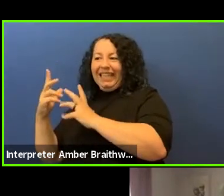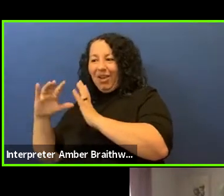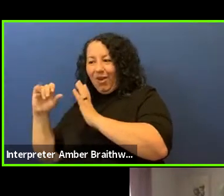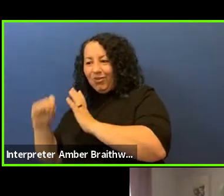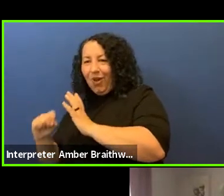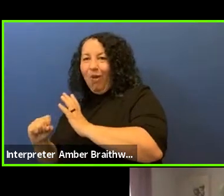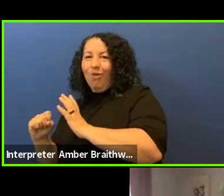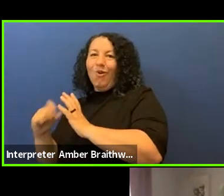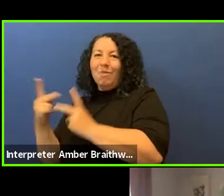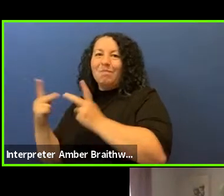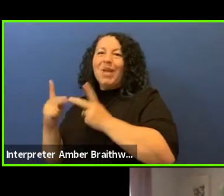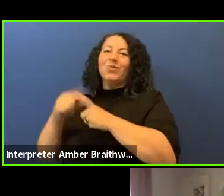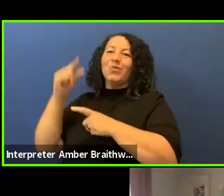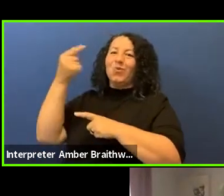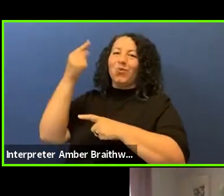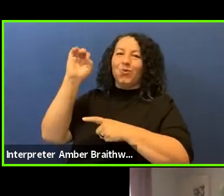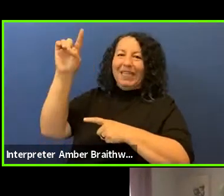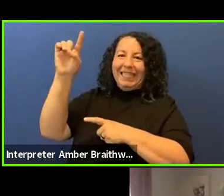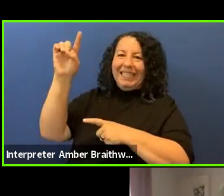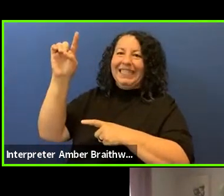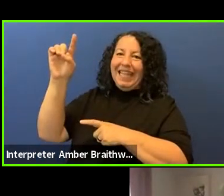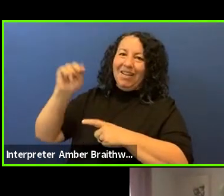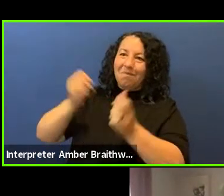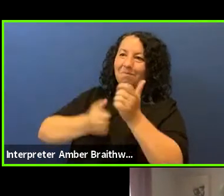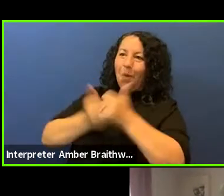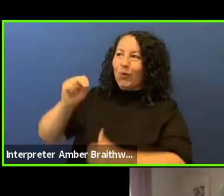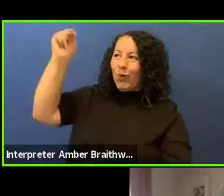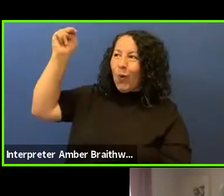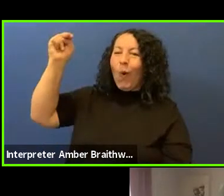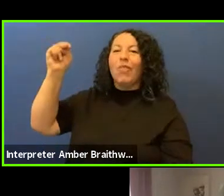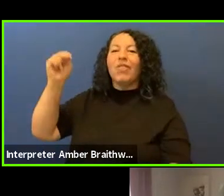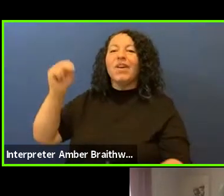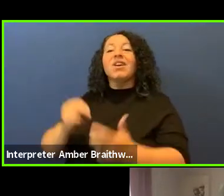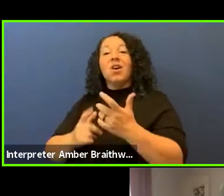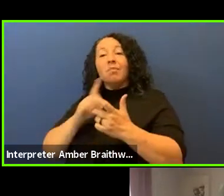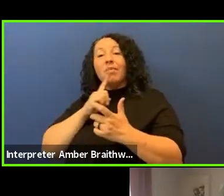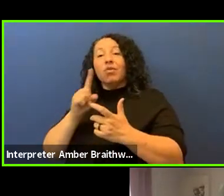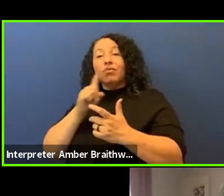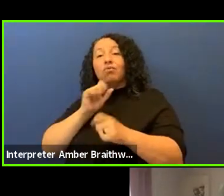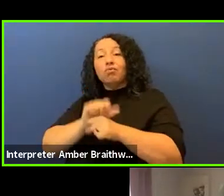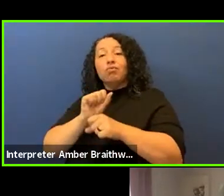ethnic groups in the entire planet are Indigenous Peoples of the Americas and